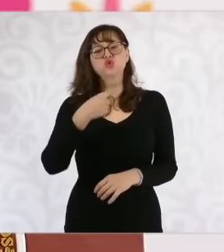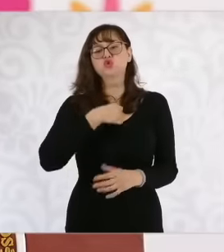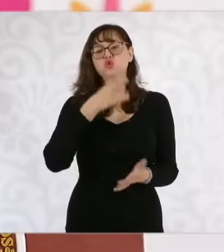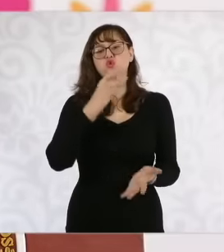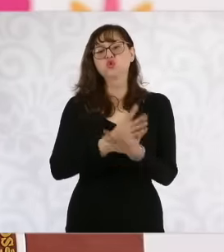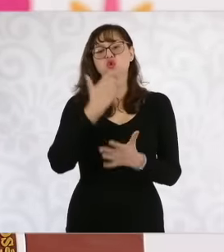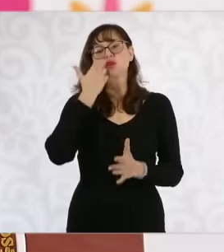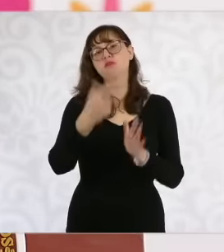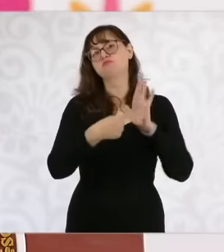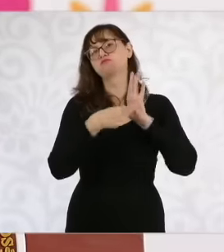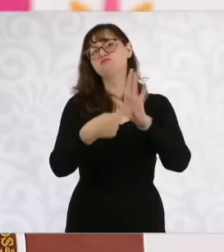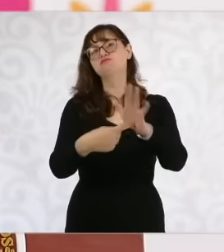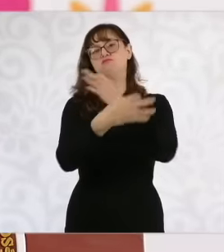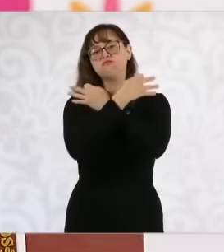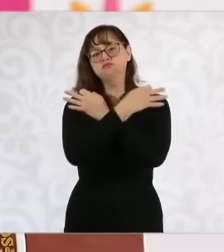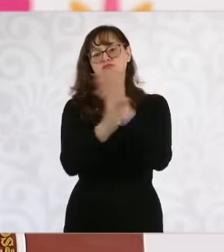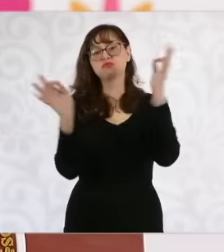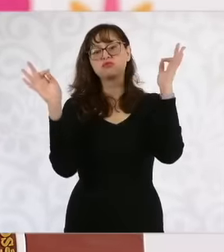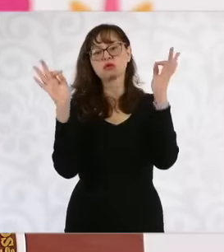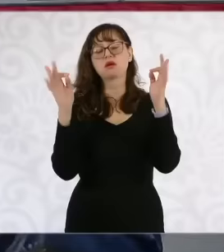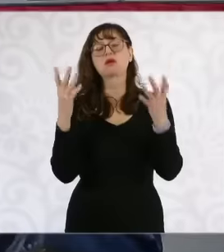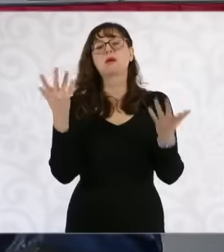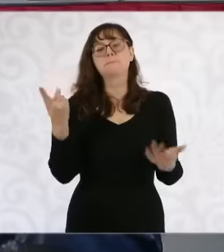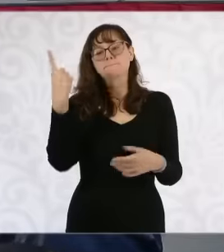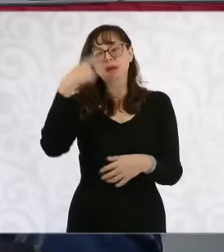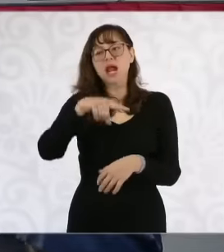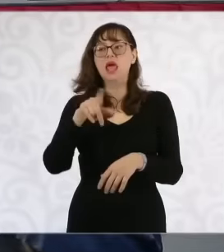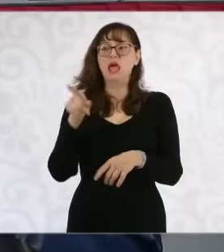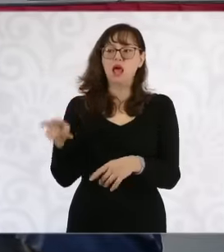asking the authorities of the Culture Fund and also the Secretary of Public Education